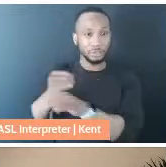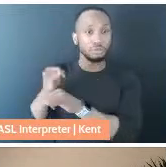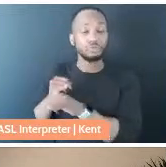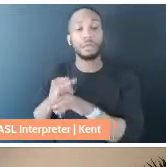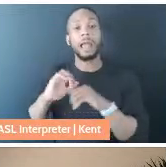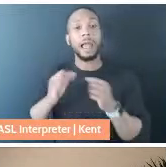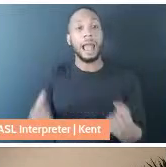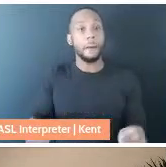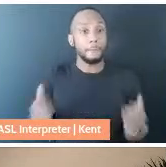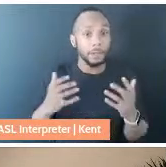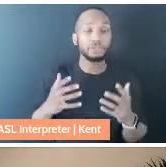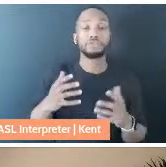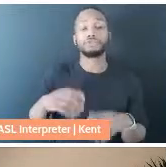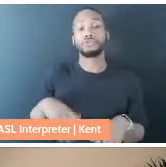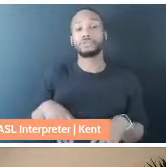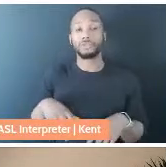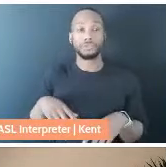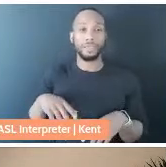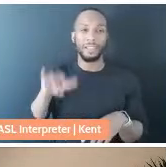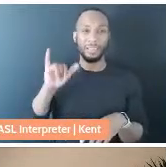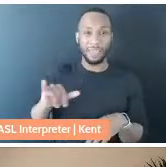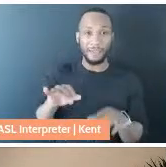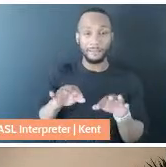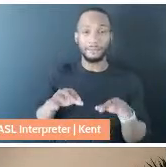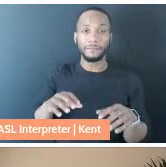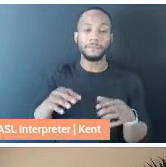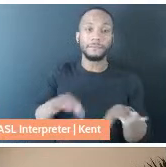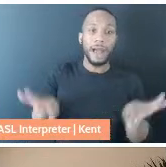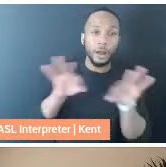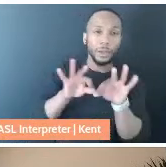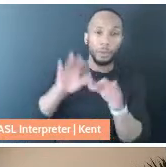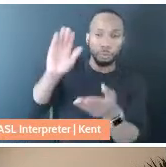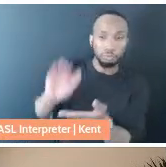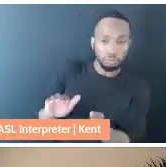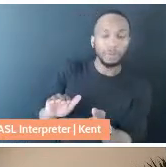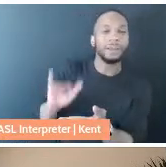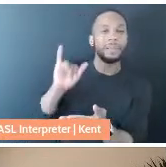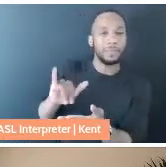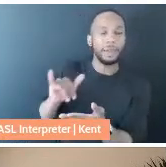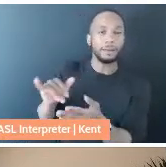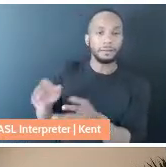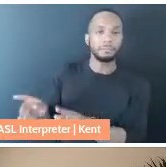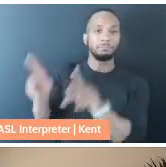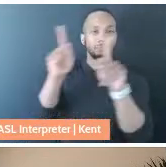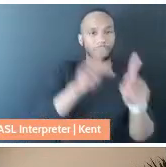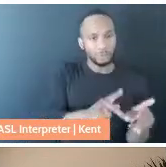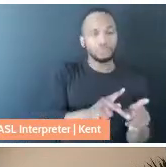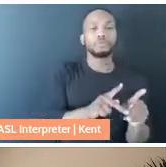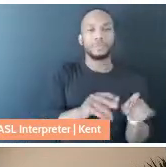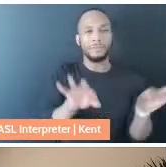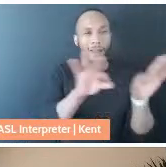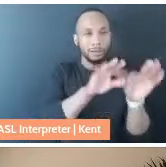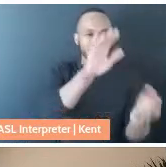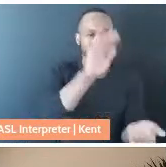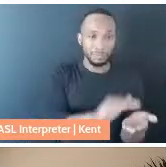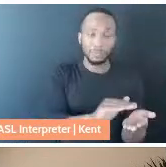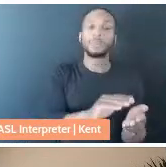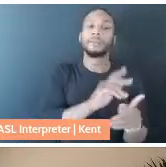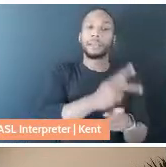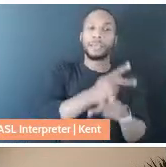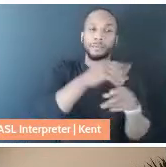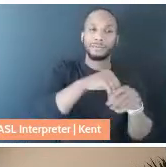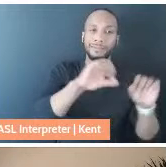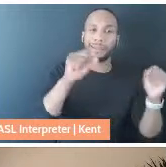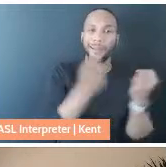the devaluing of that work is really a part of the valuing of care in society as a whole. Thank you.